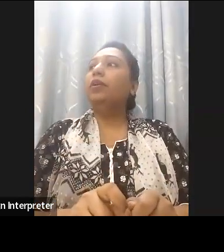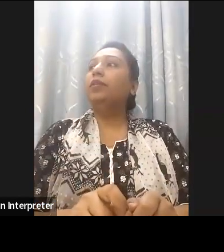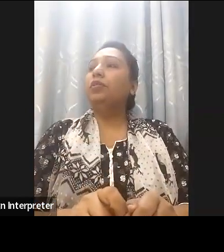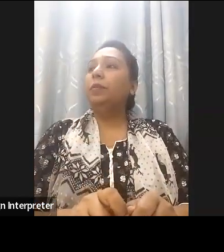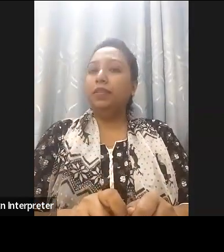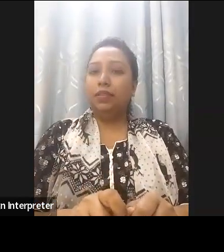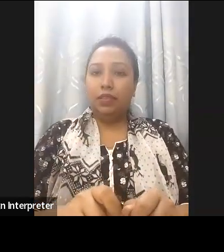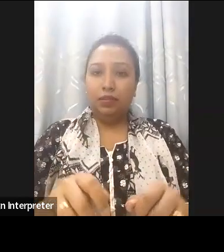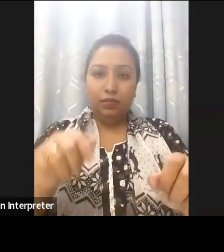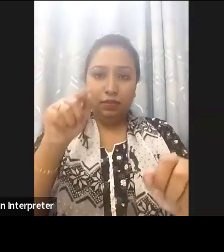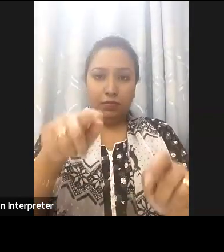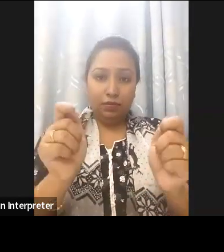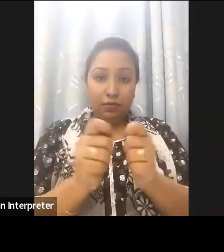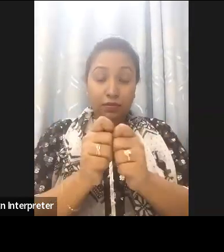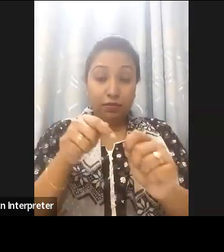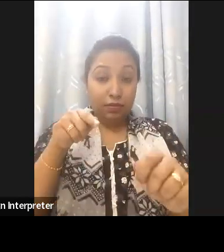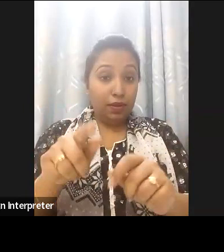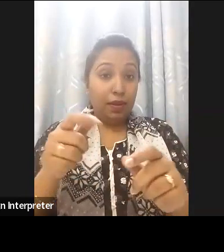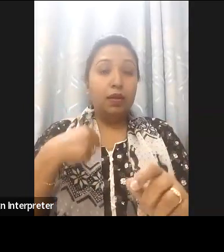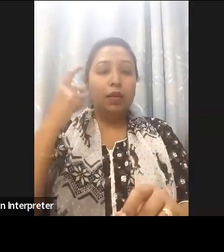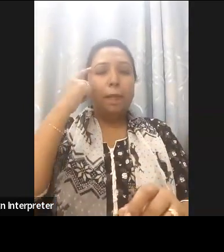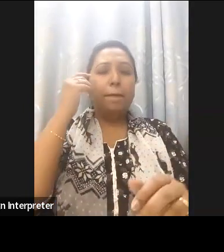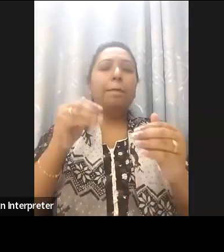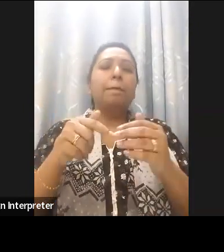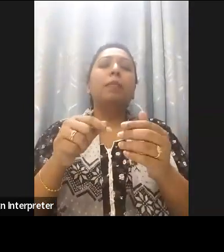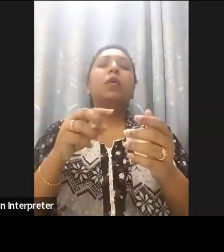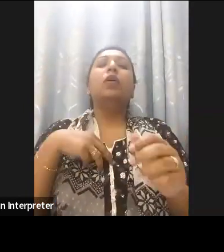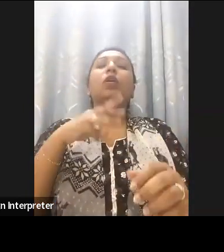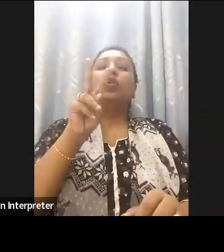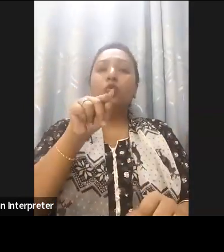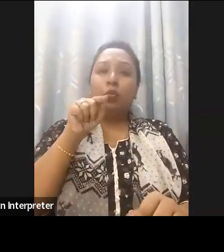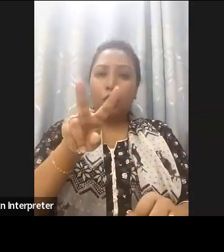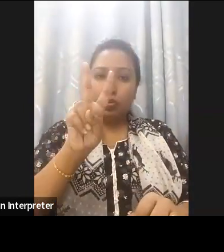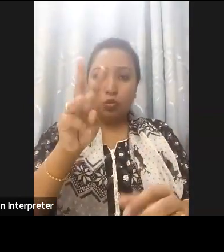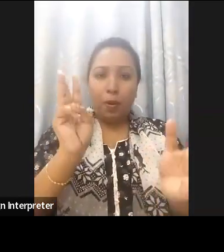have risen from 2 million to 2.3 million accompanied by increasing the monthly allowance